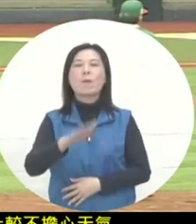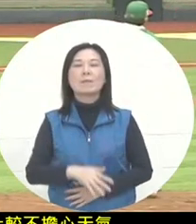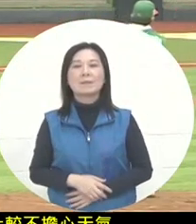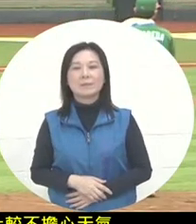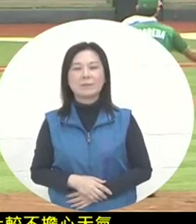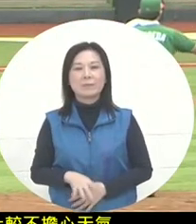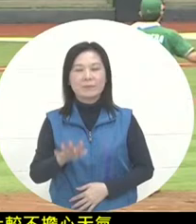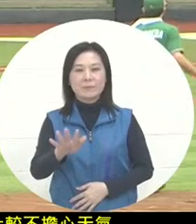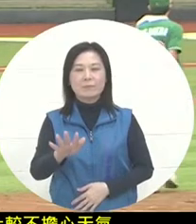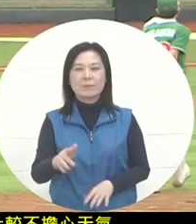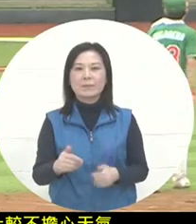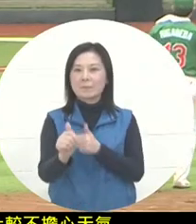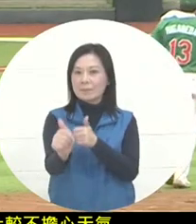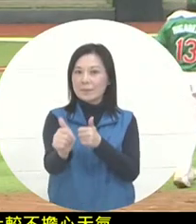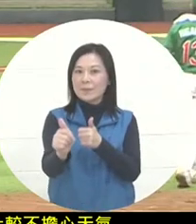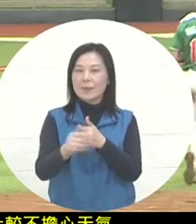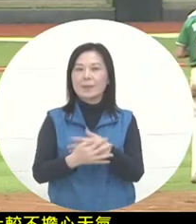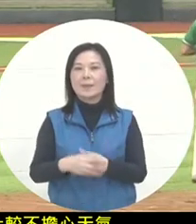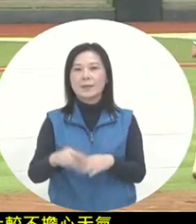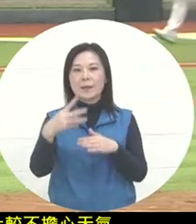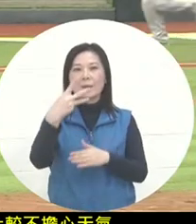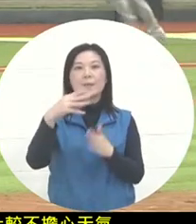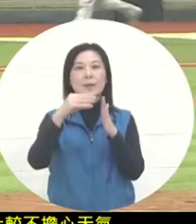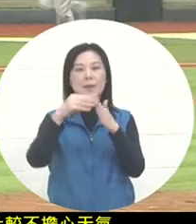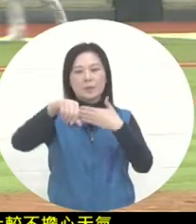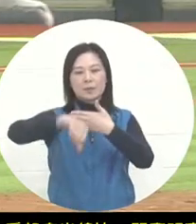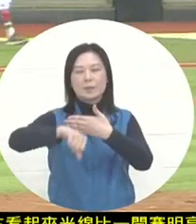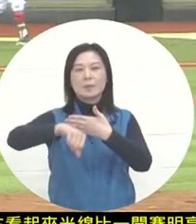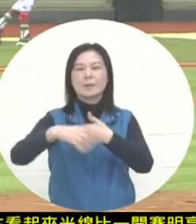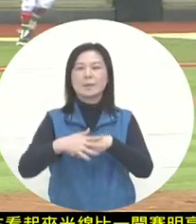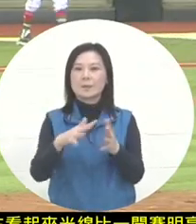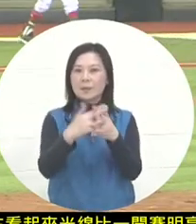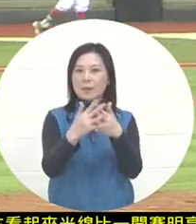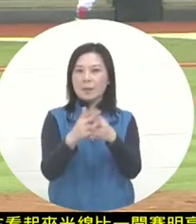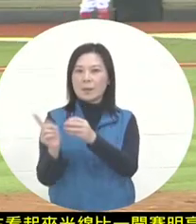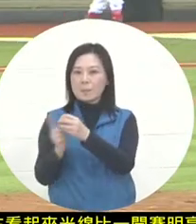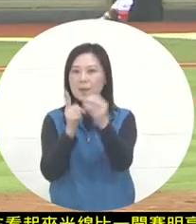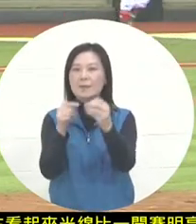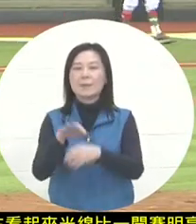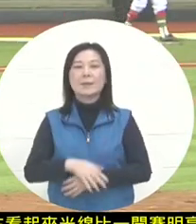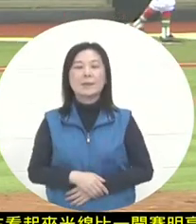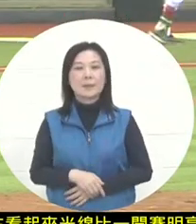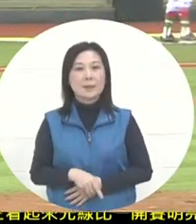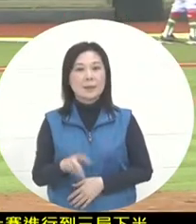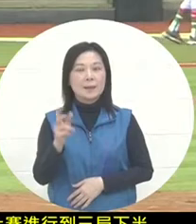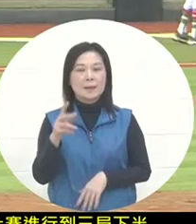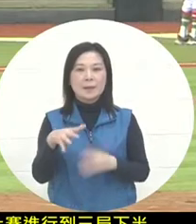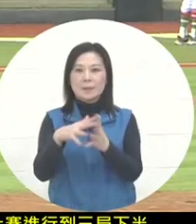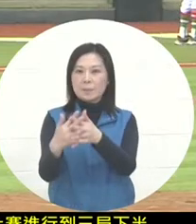The game is in the second half of the third inning . It is the American team's turn to attack. Of course, the American team has scored a lot of points